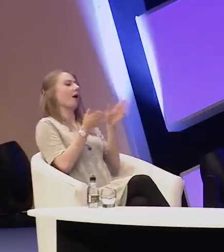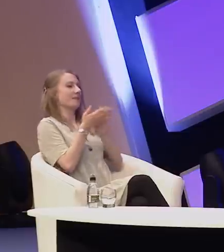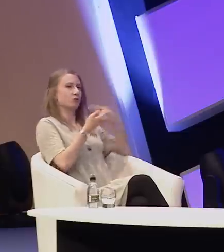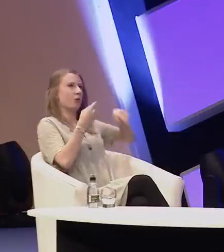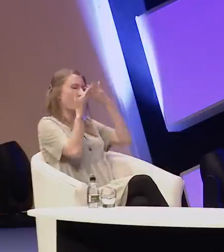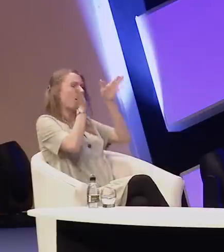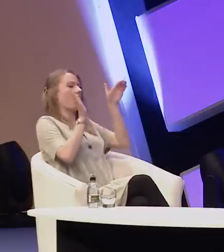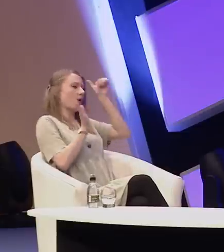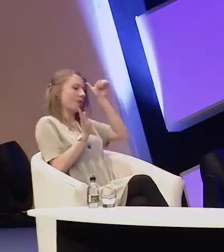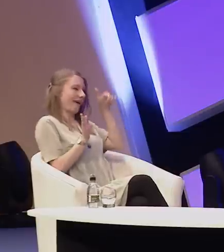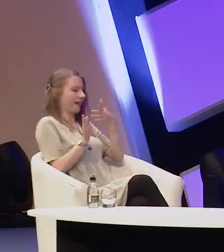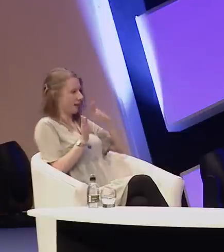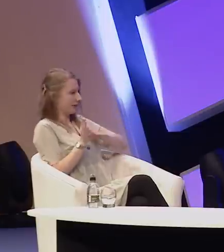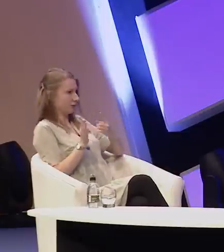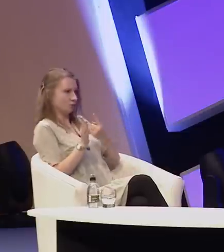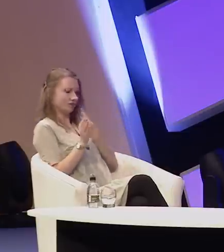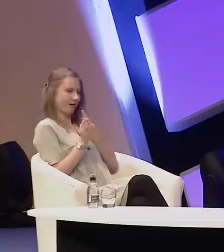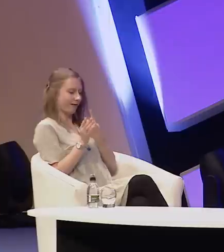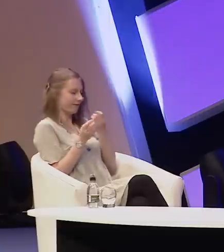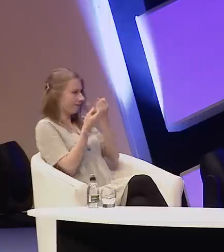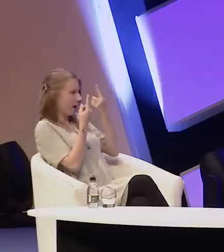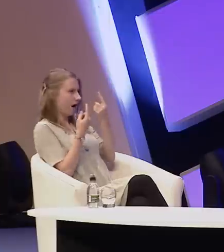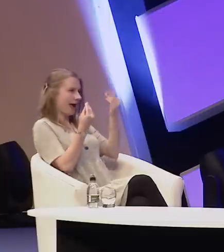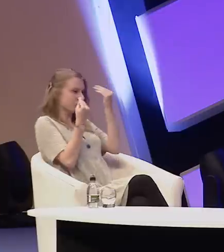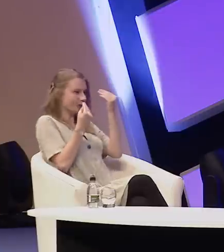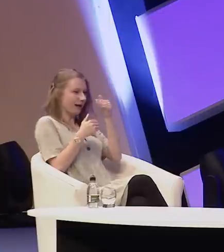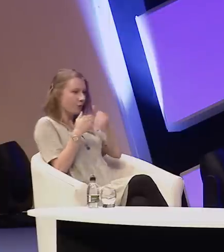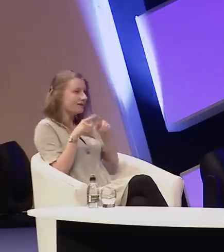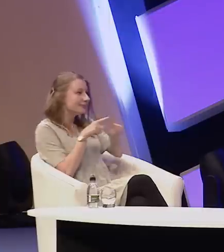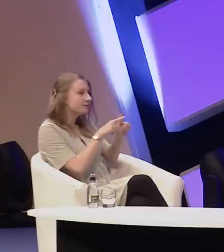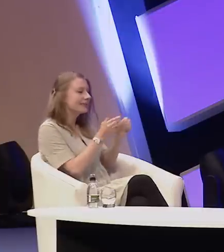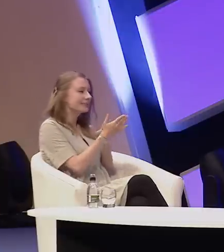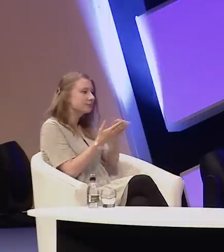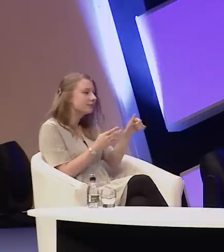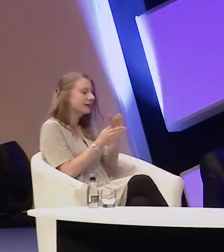of the need to self-educate on the different experiences that deaf people for example also have?